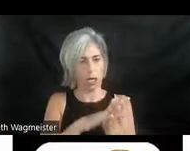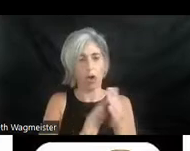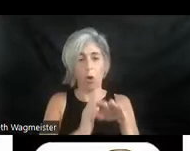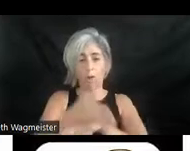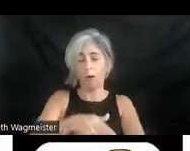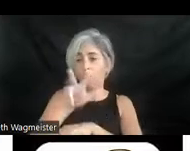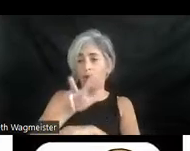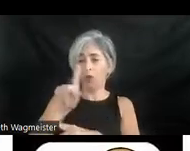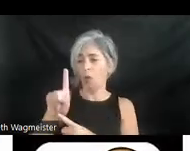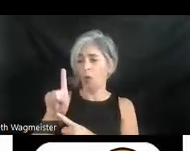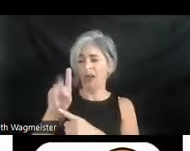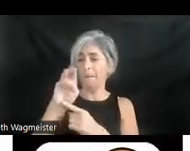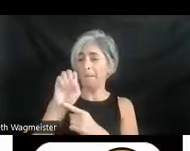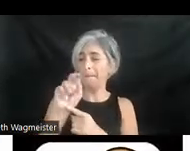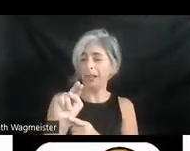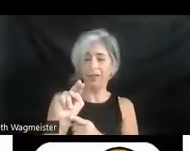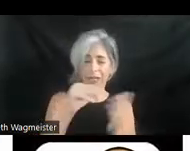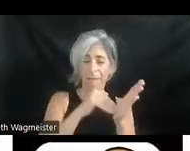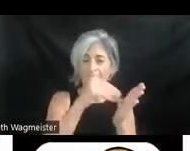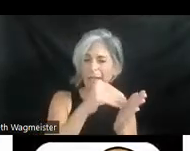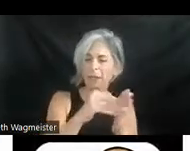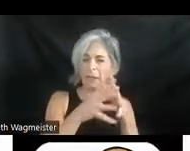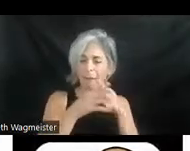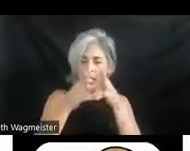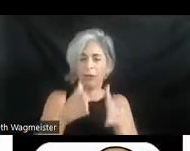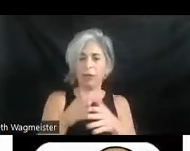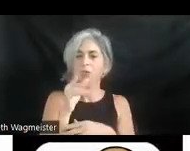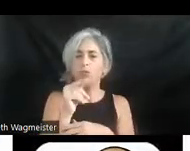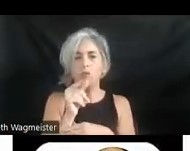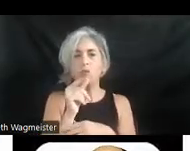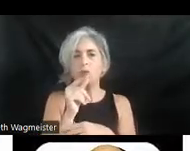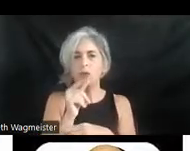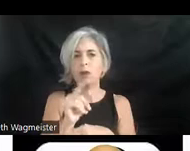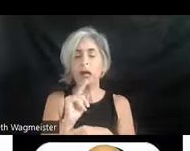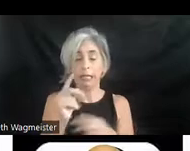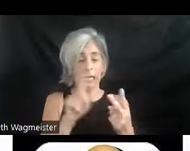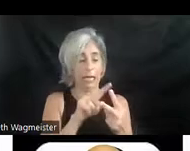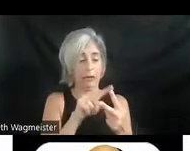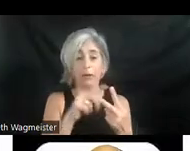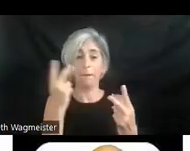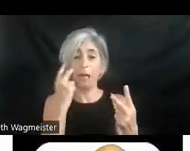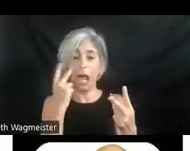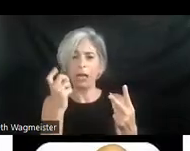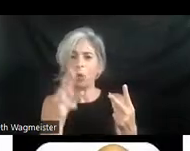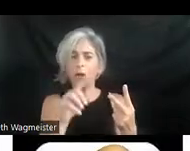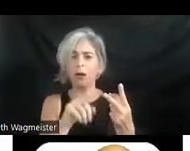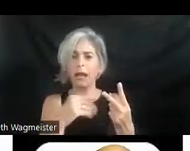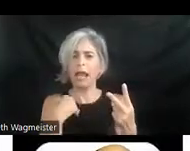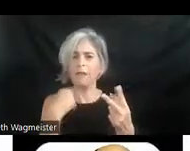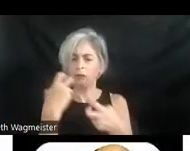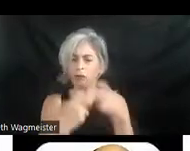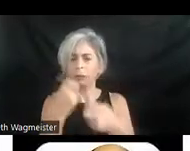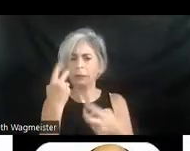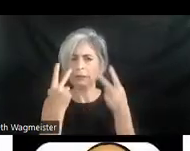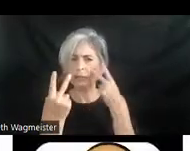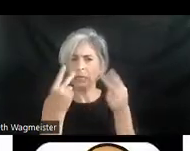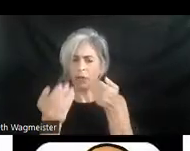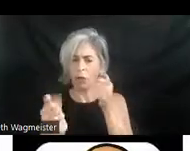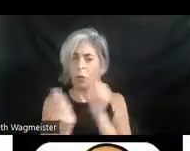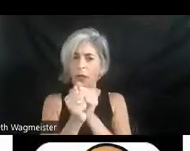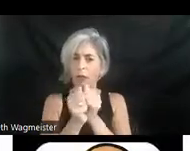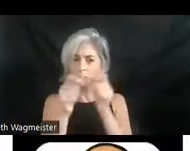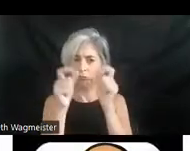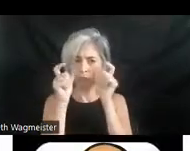one million Americans who are either blind or have trouble seeing even with correction.